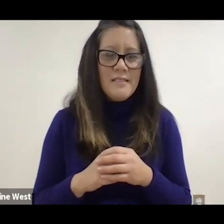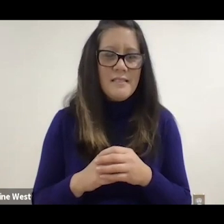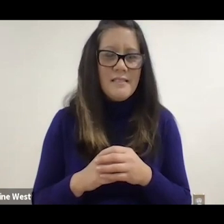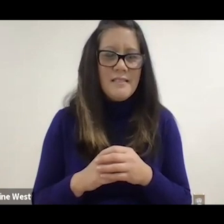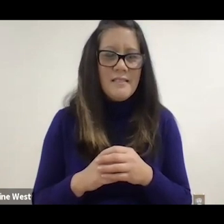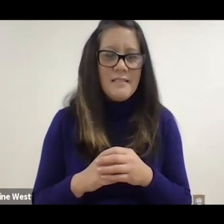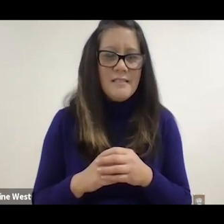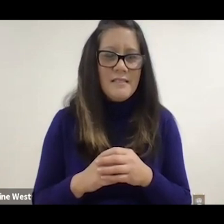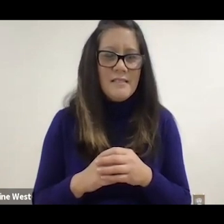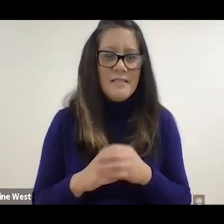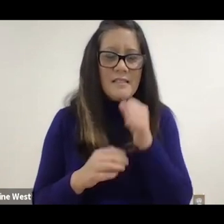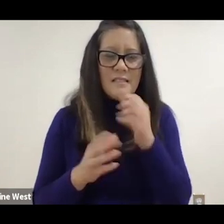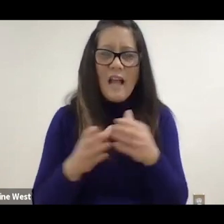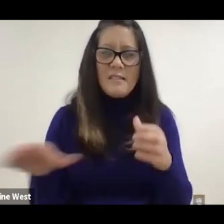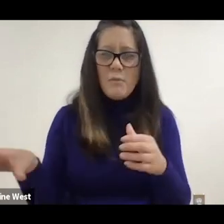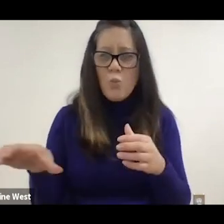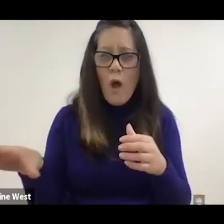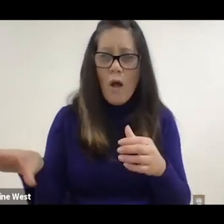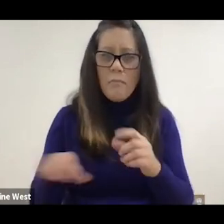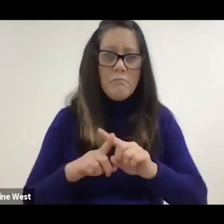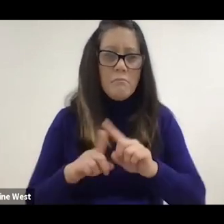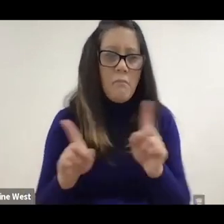there so it's not as much wobble. but this this'll